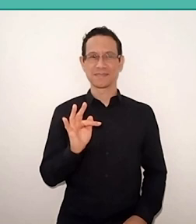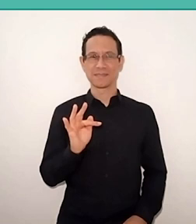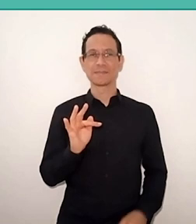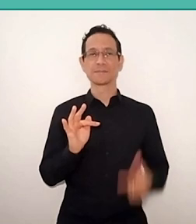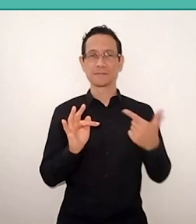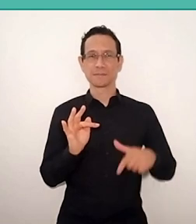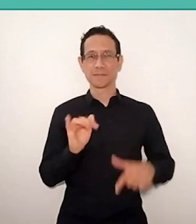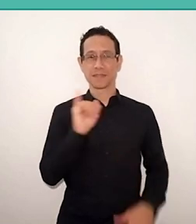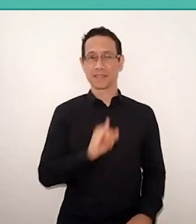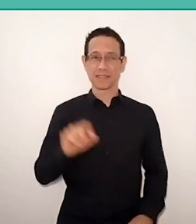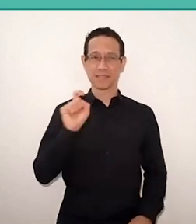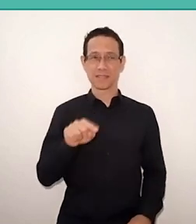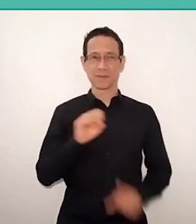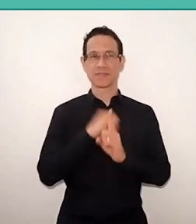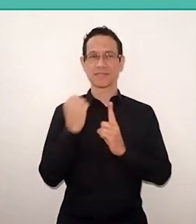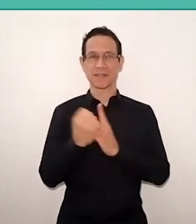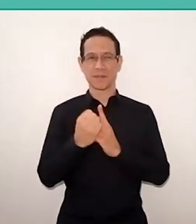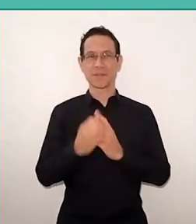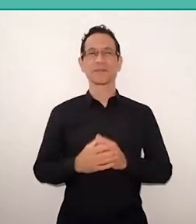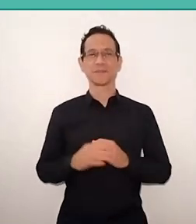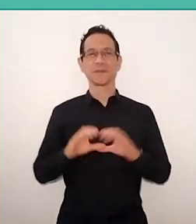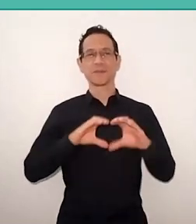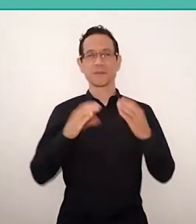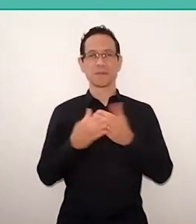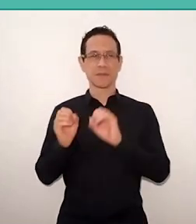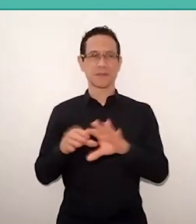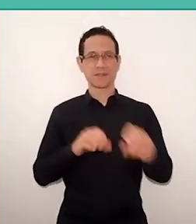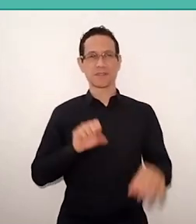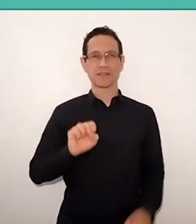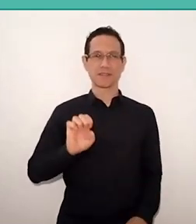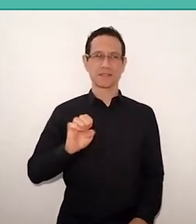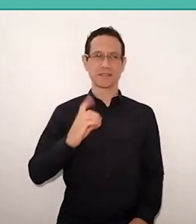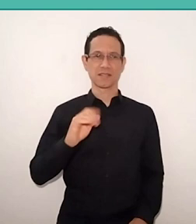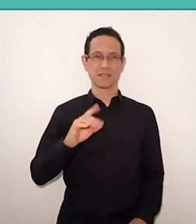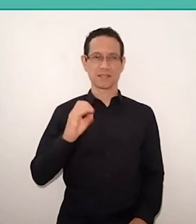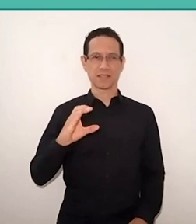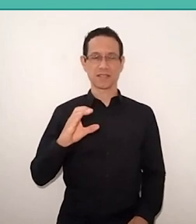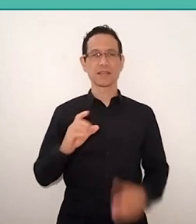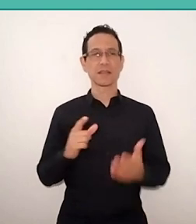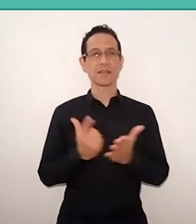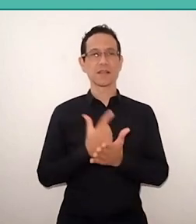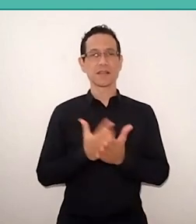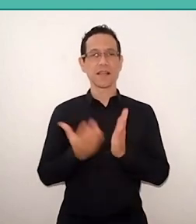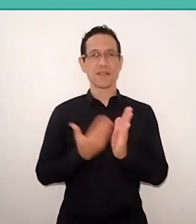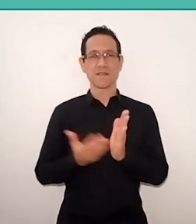of Itaú Social, CEDAC Educational Community and the Emília magazine. So let's be accessible,